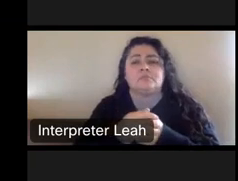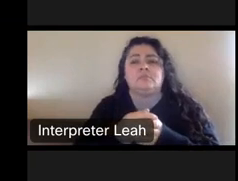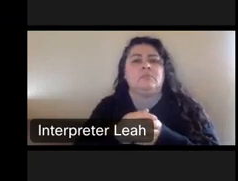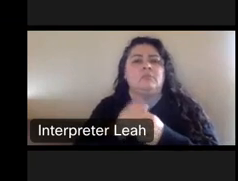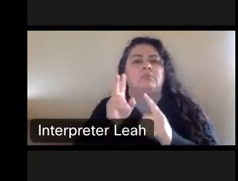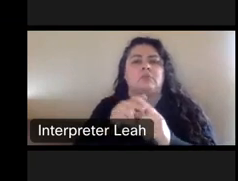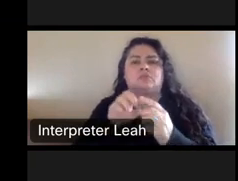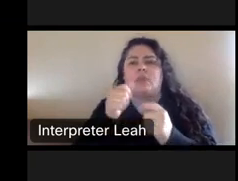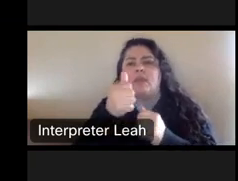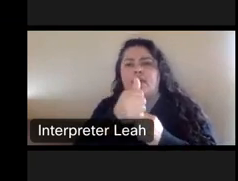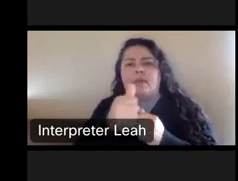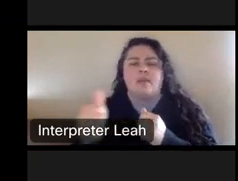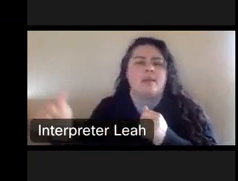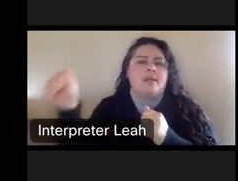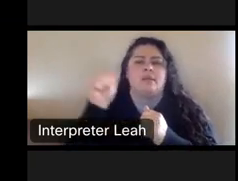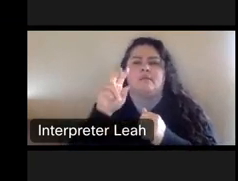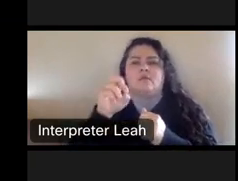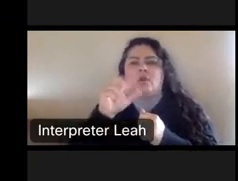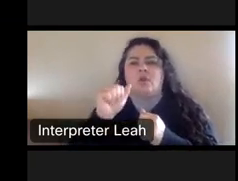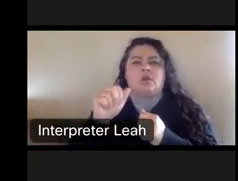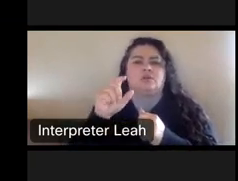Right agreement any of our agreement trademark or licensing.